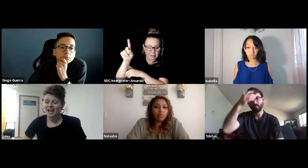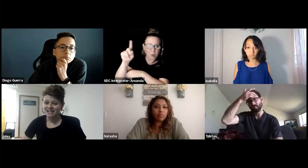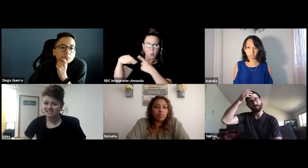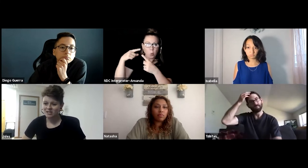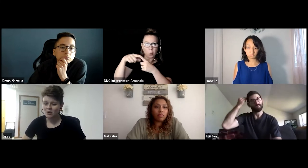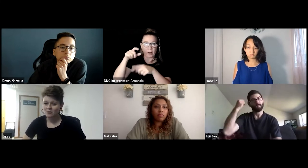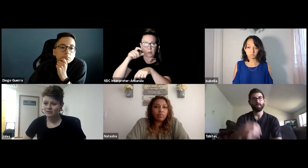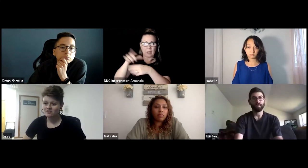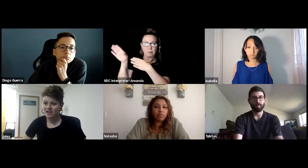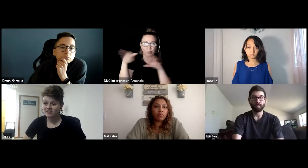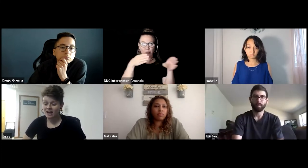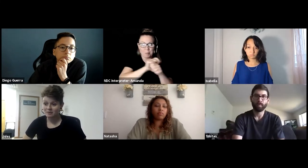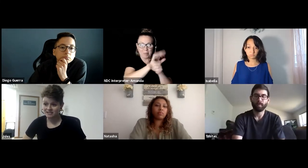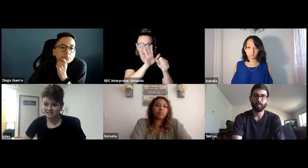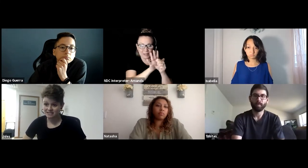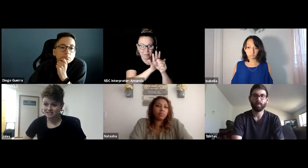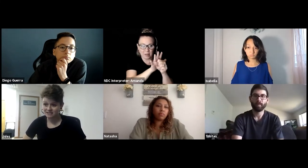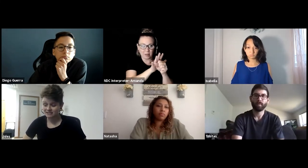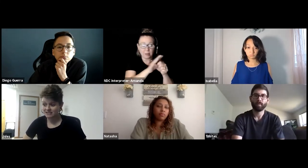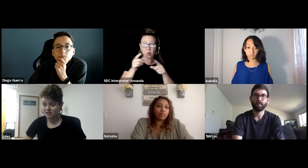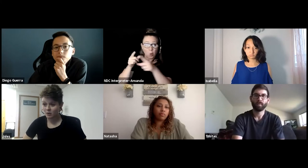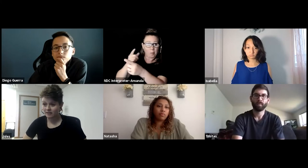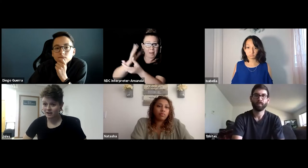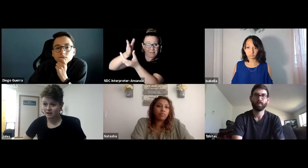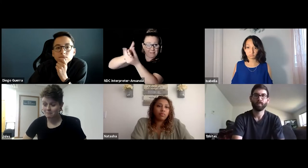And so they thought I was still dealing with